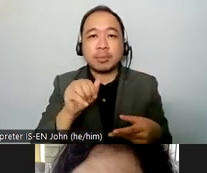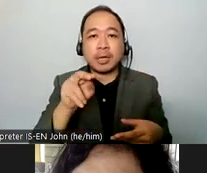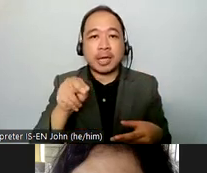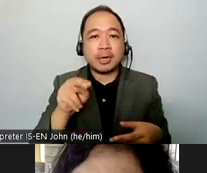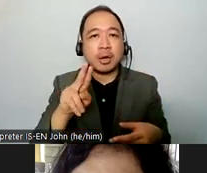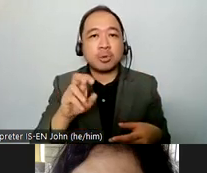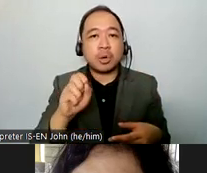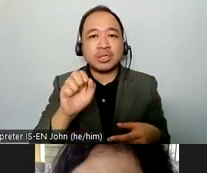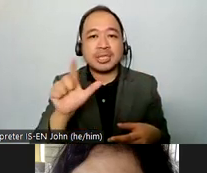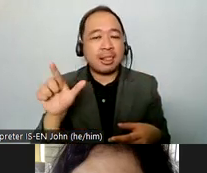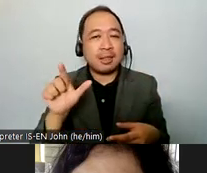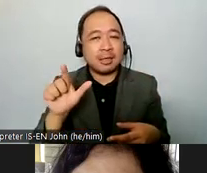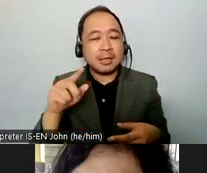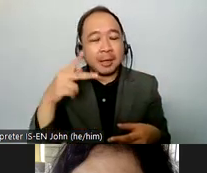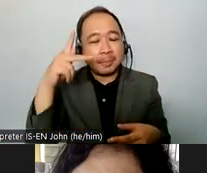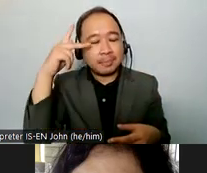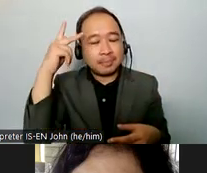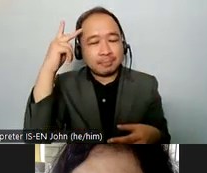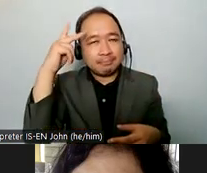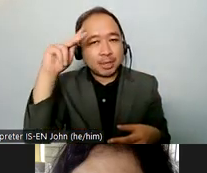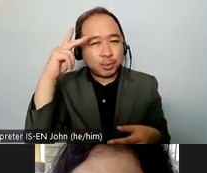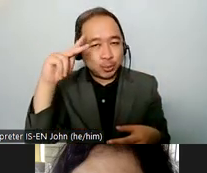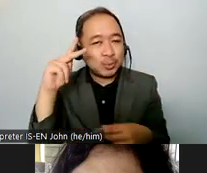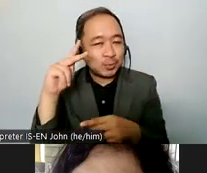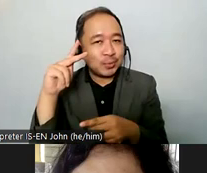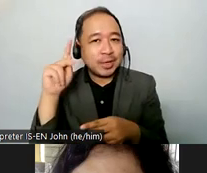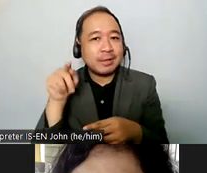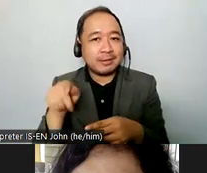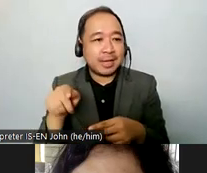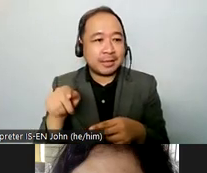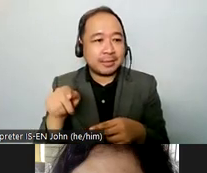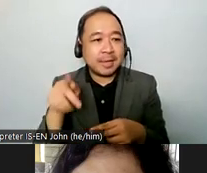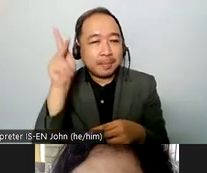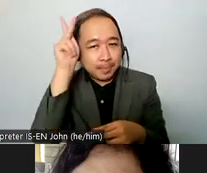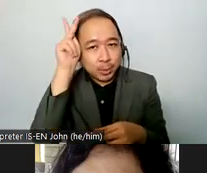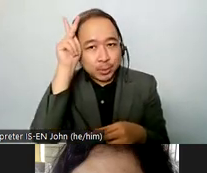twice ran for congress in his home country of peru before becoming a human rights watch